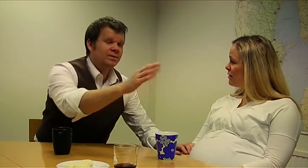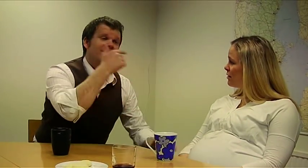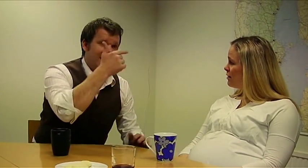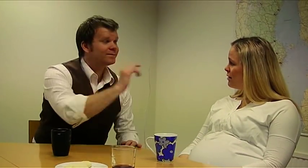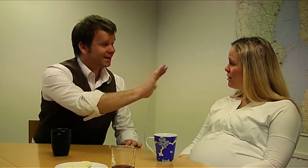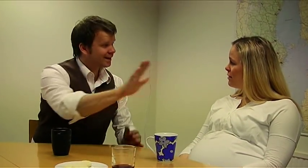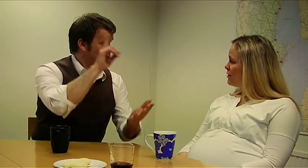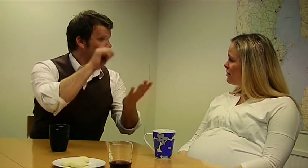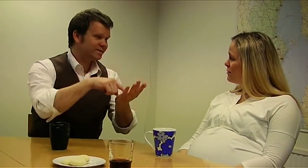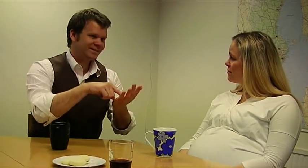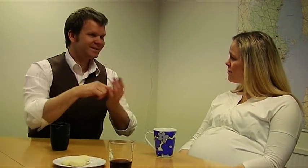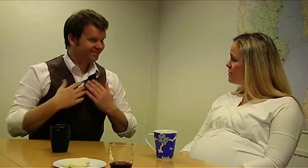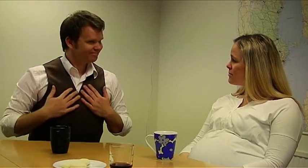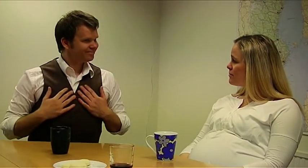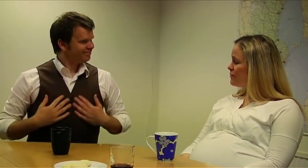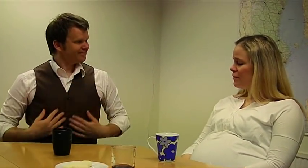Thank you for your opinions!